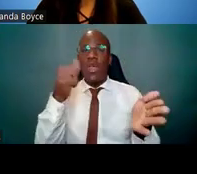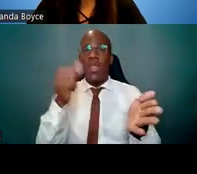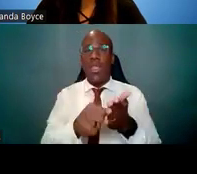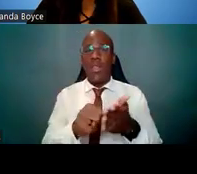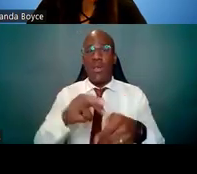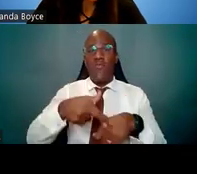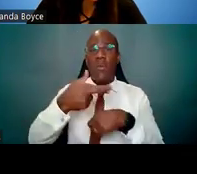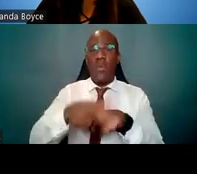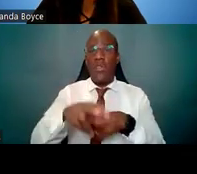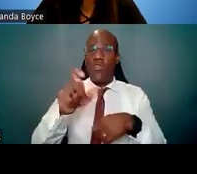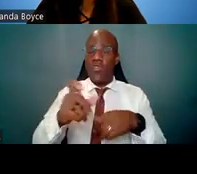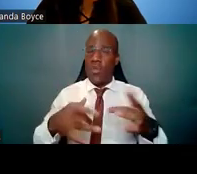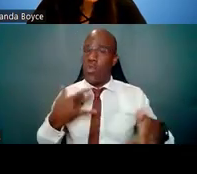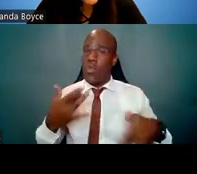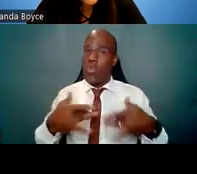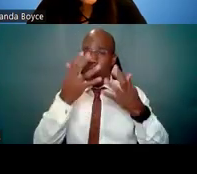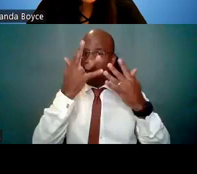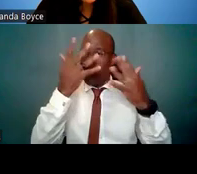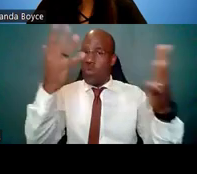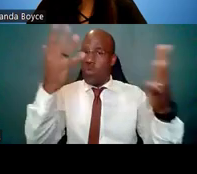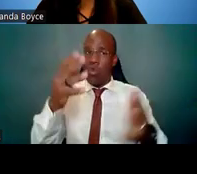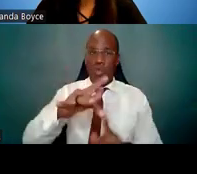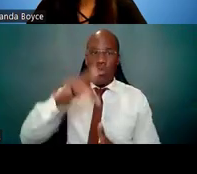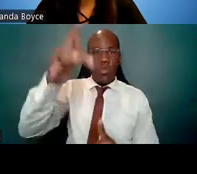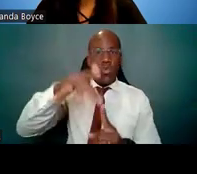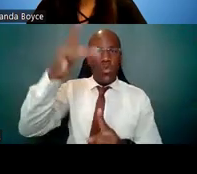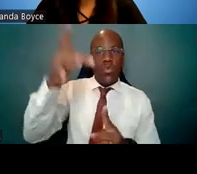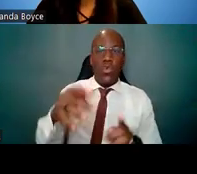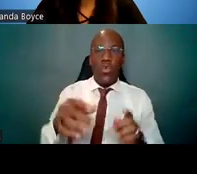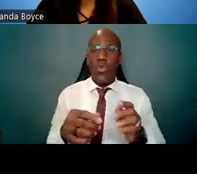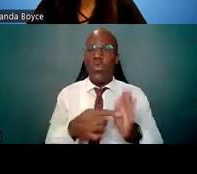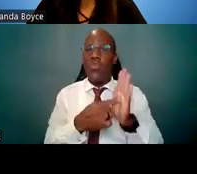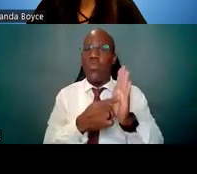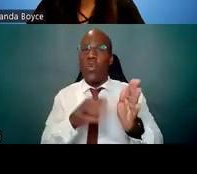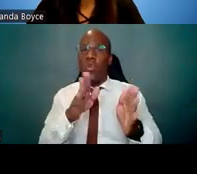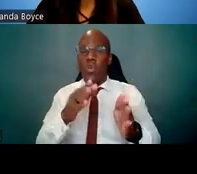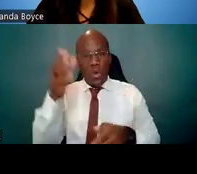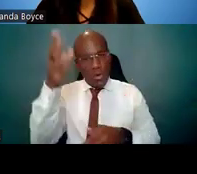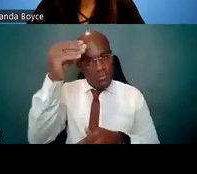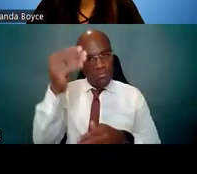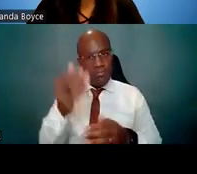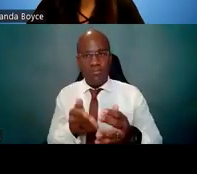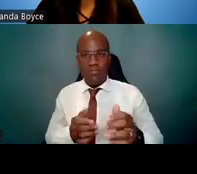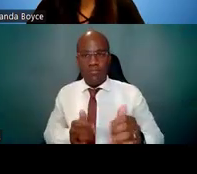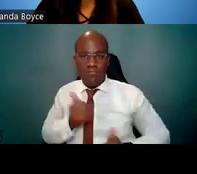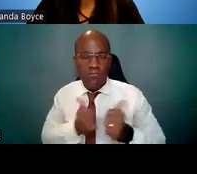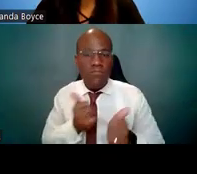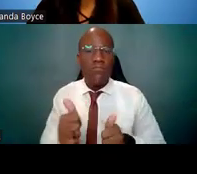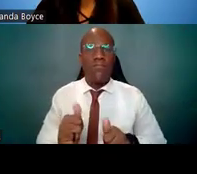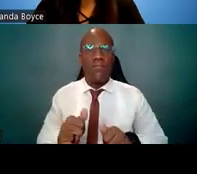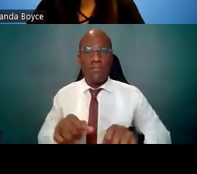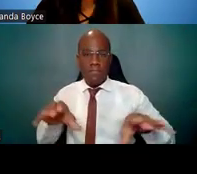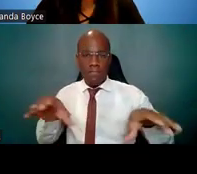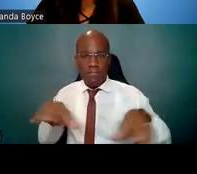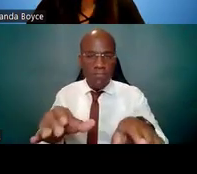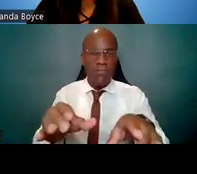your intelligence, creativity, drive, and commitment to scientific research. This is hard,